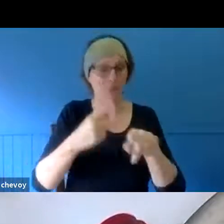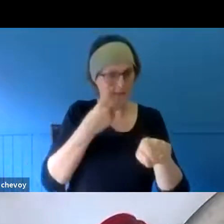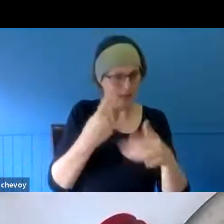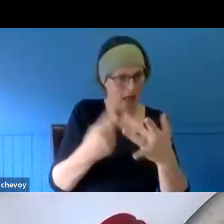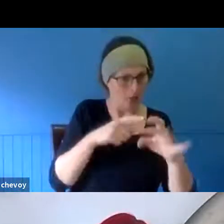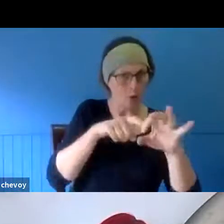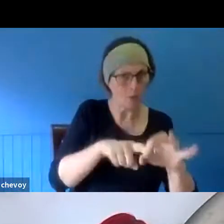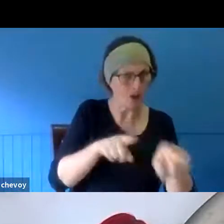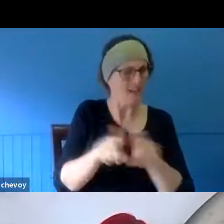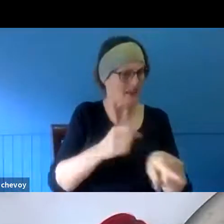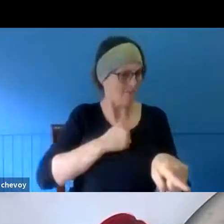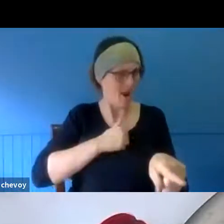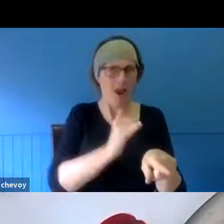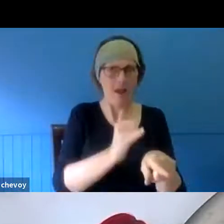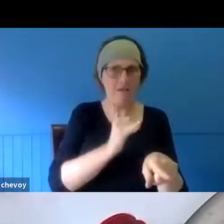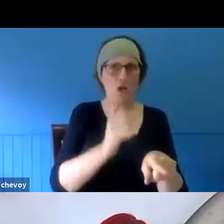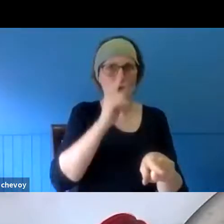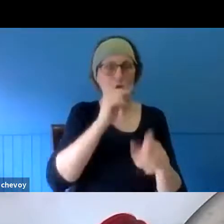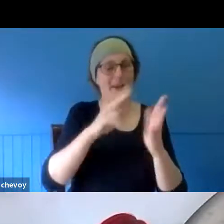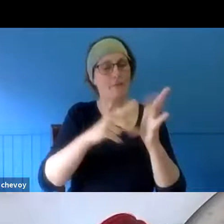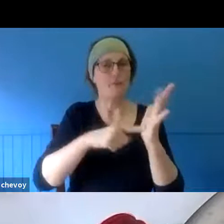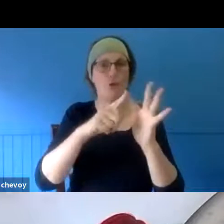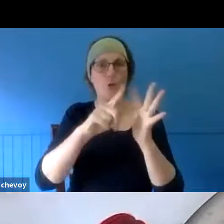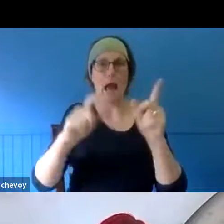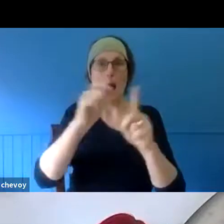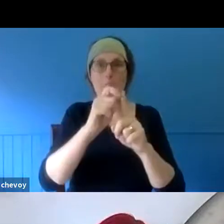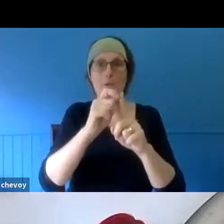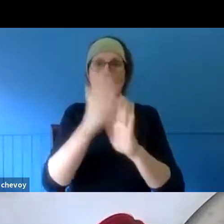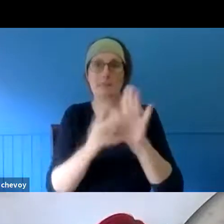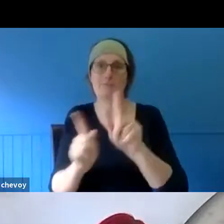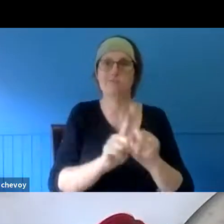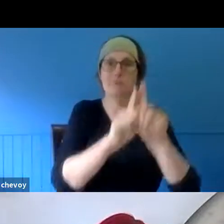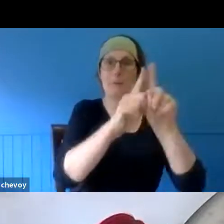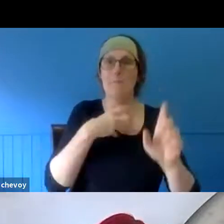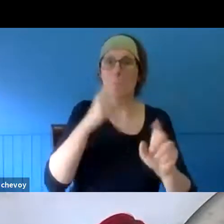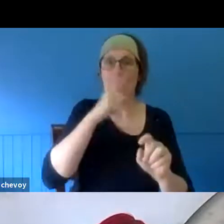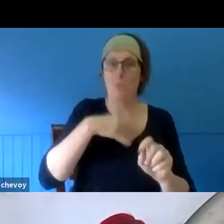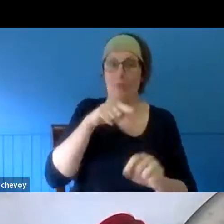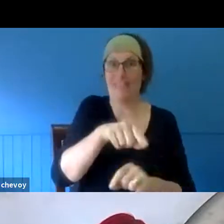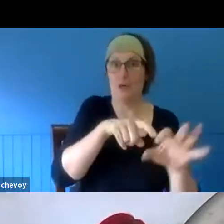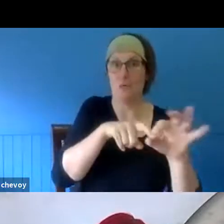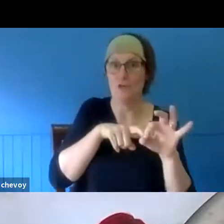we'll have a priority of which questions we can ask the panellists. You can also use the Chat function down the bottom to introduce